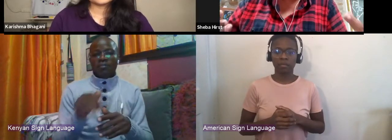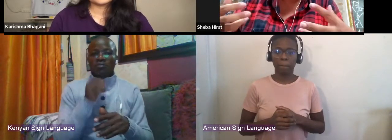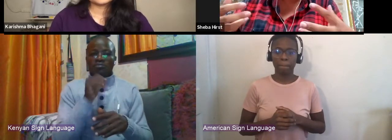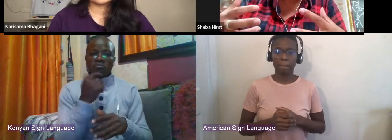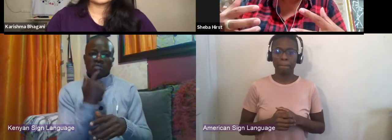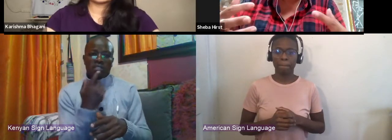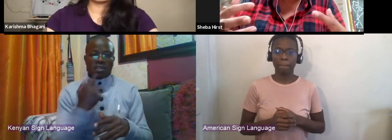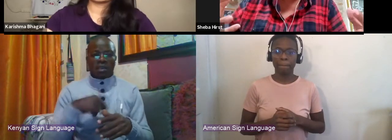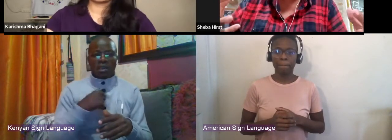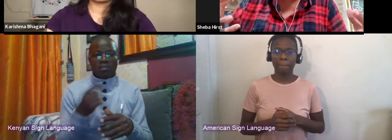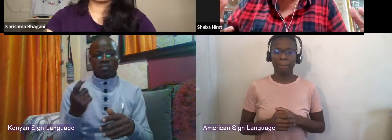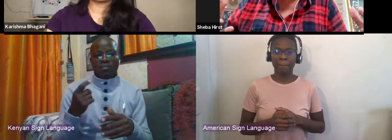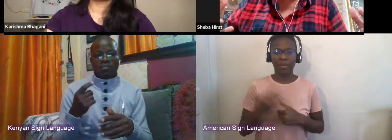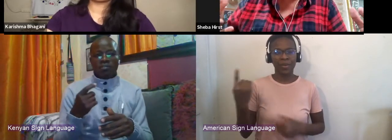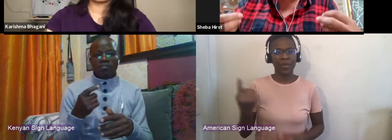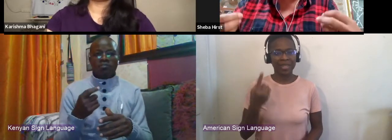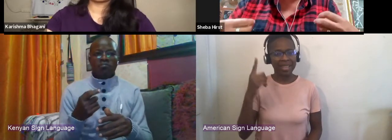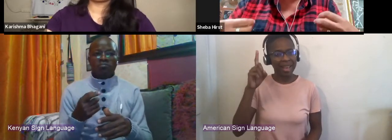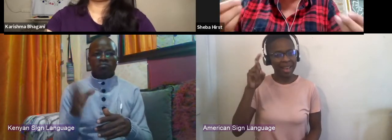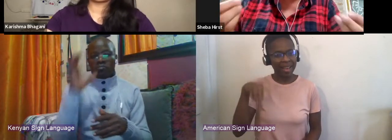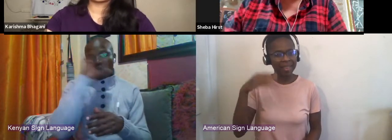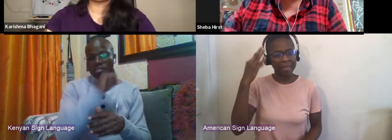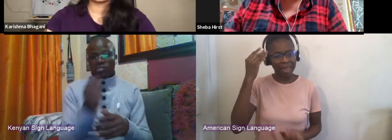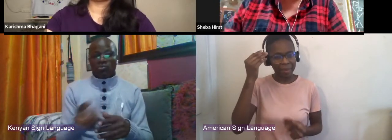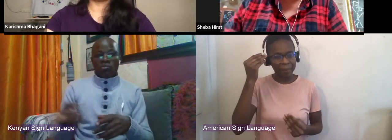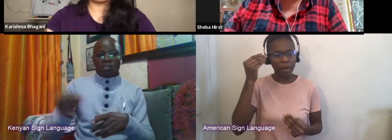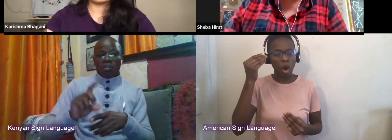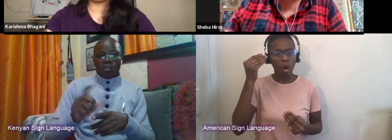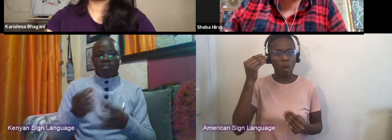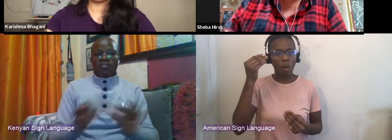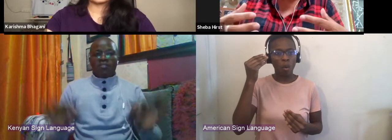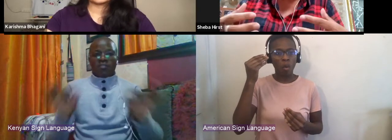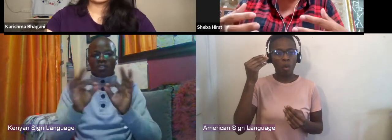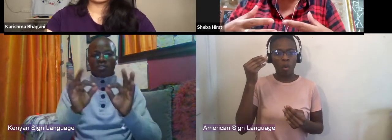about what people are putting in to get that thing. So again, I mean,